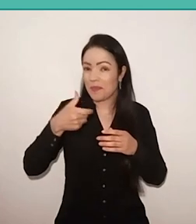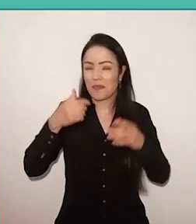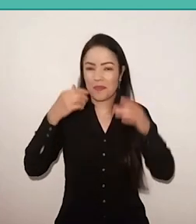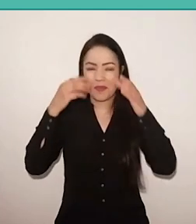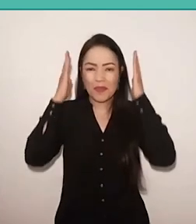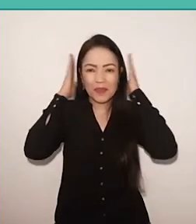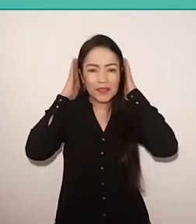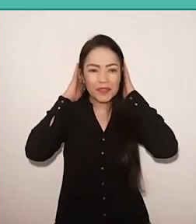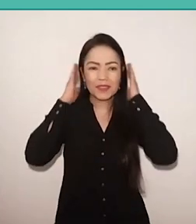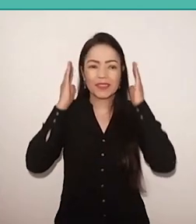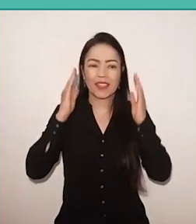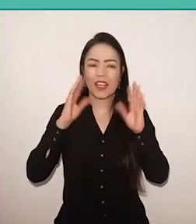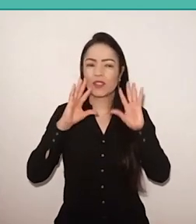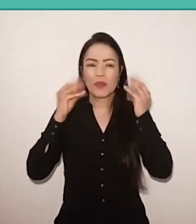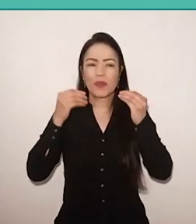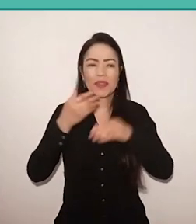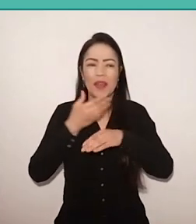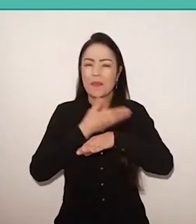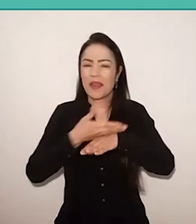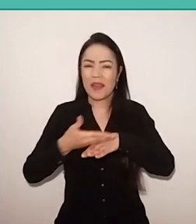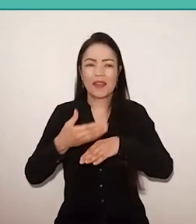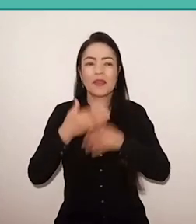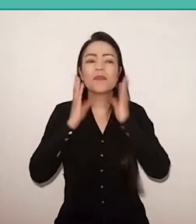in fact, it's all white, beard, hair etc.